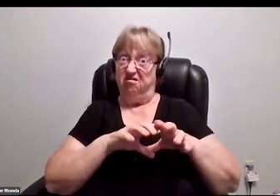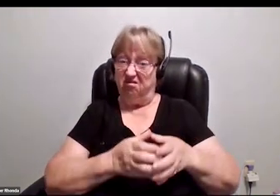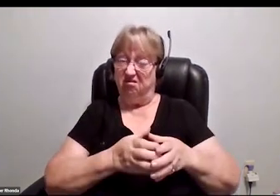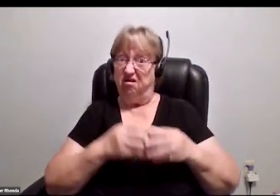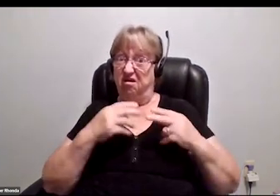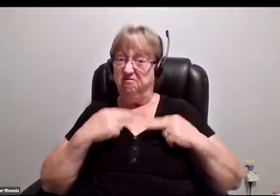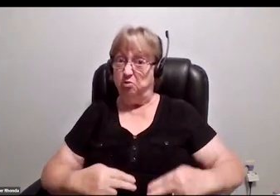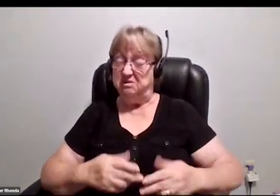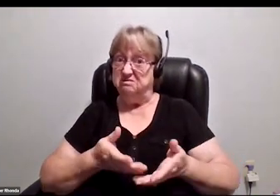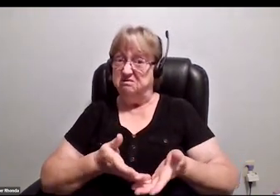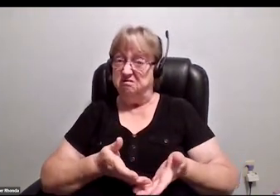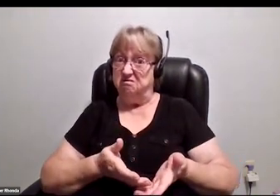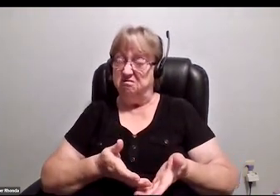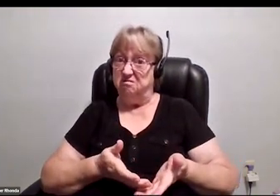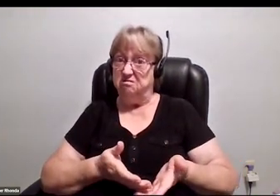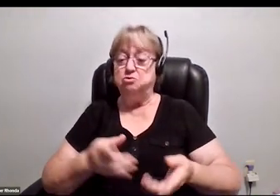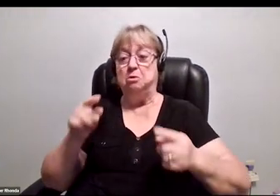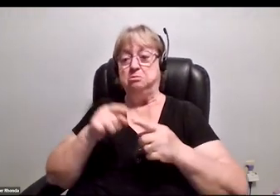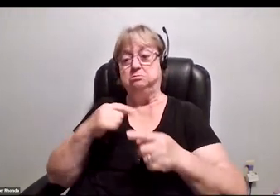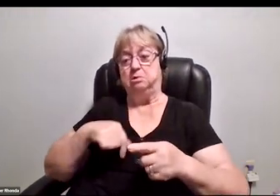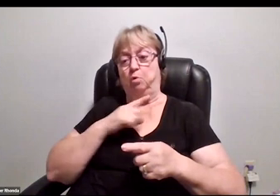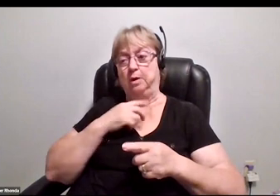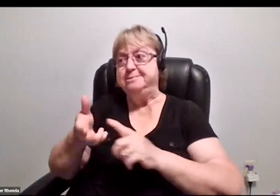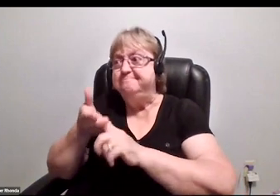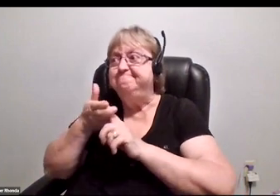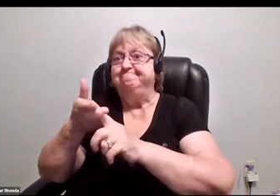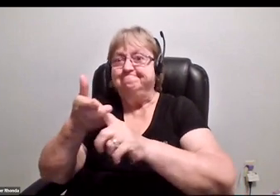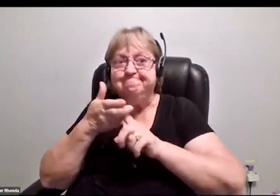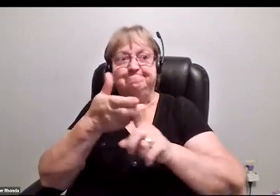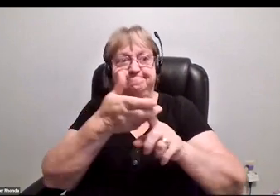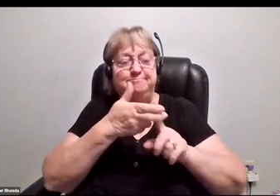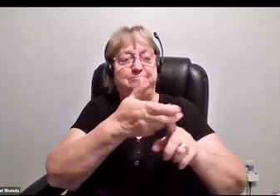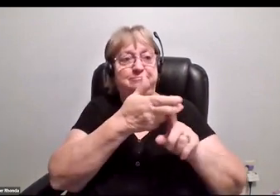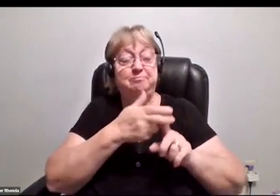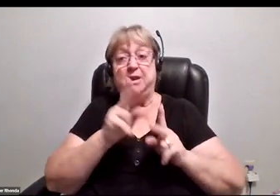Until we get folks with disabilities and folks with disabilities of different genders,